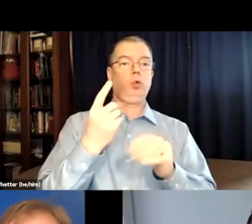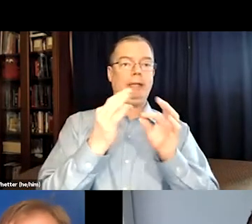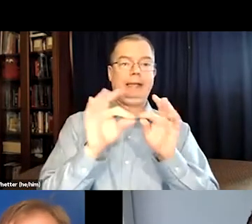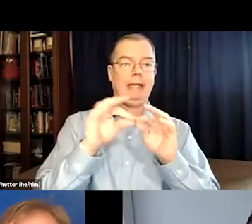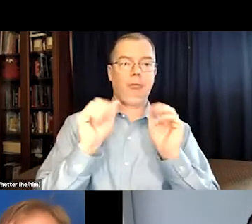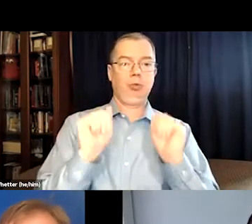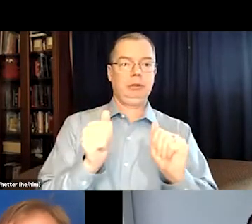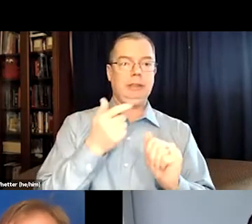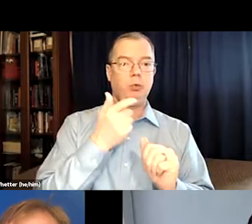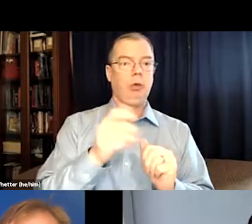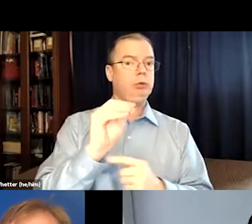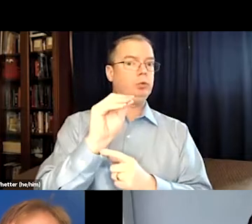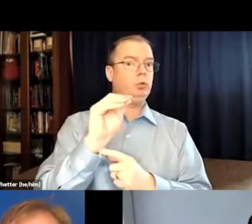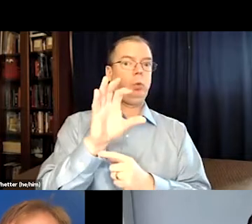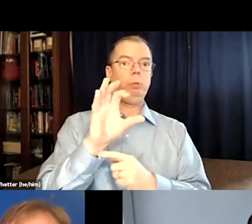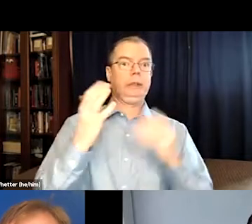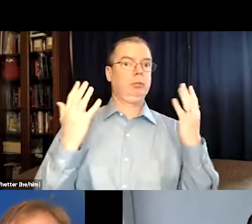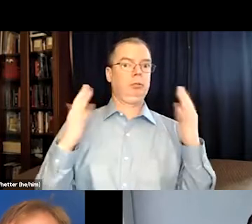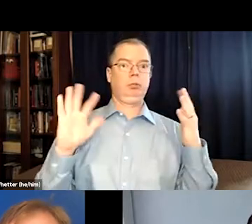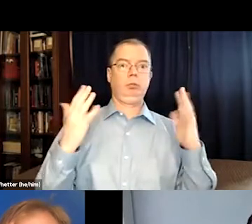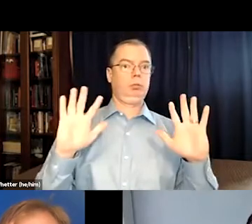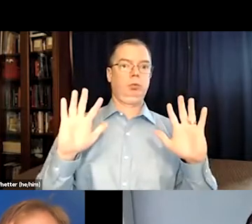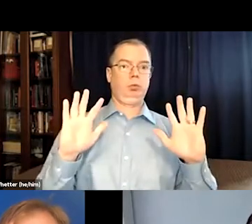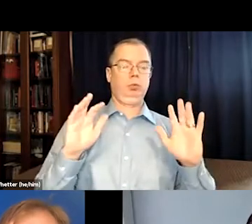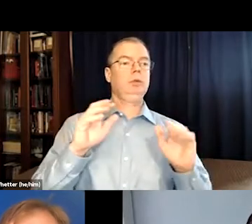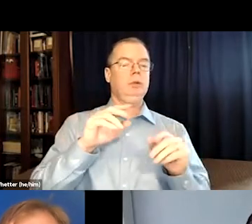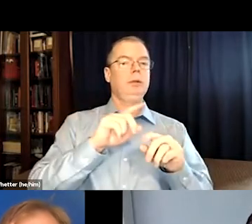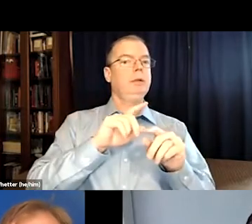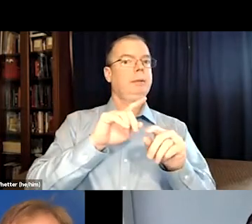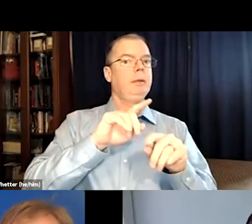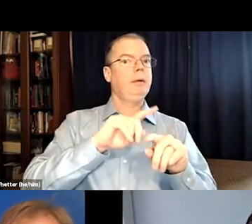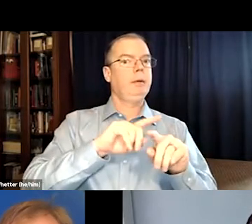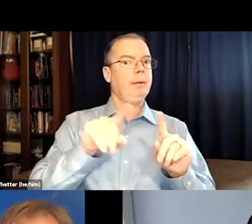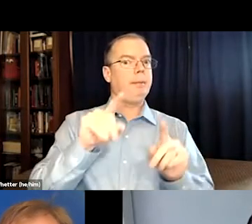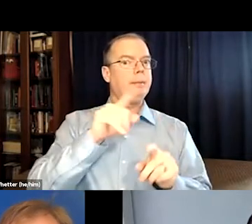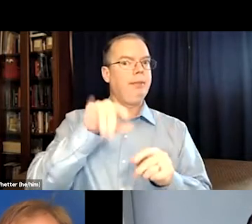because in the past, the only captions that you could have were open captions.